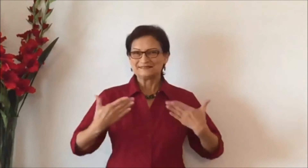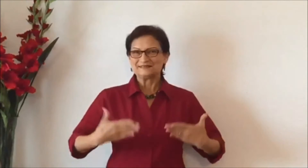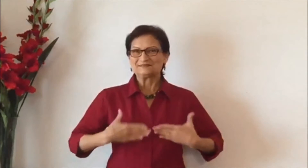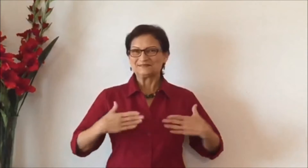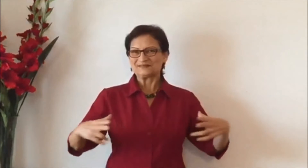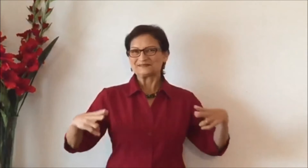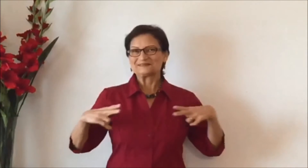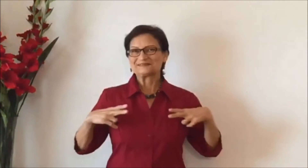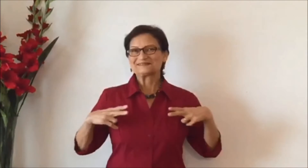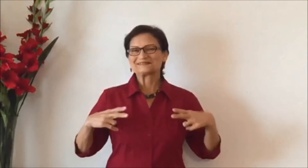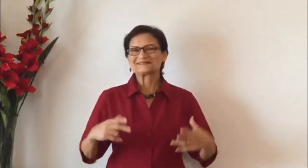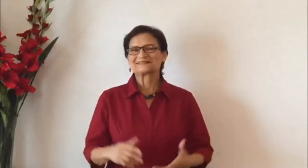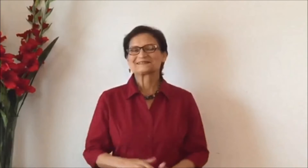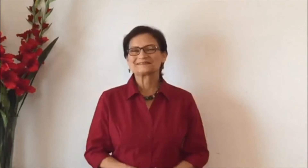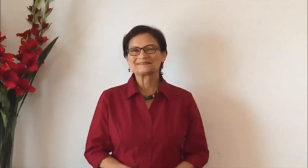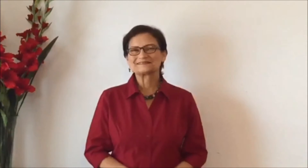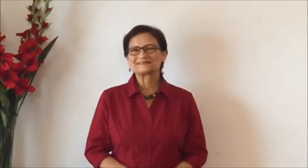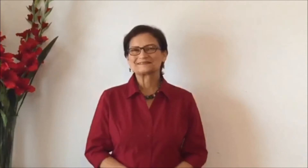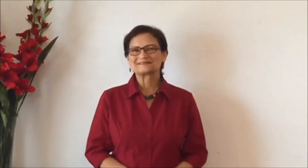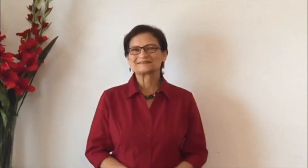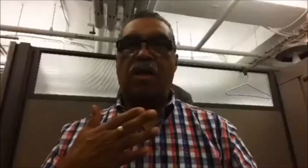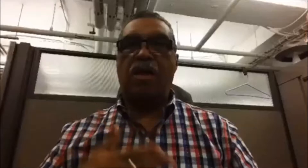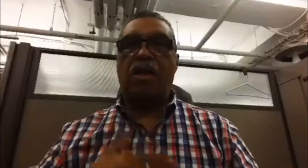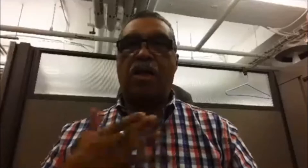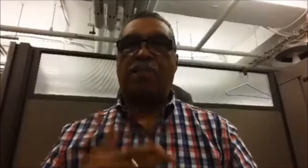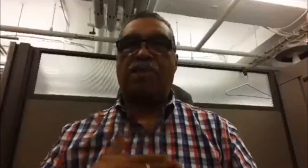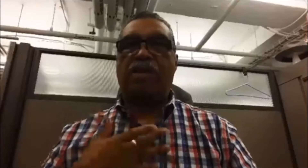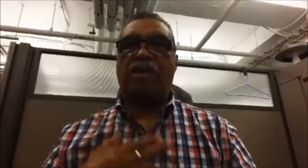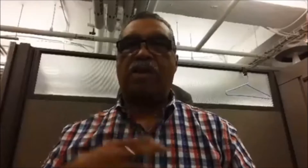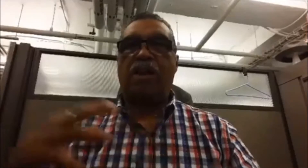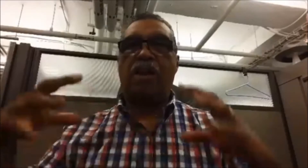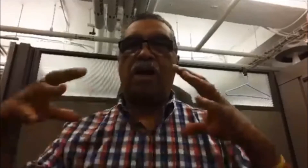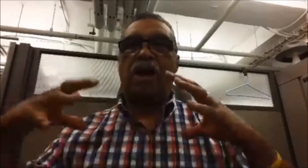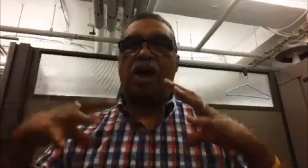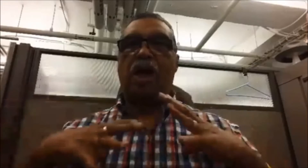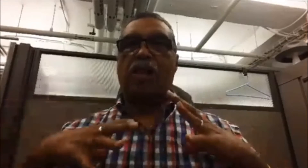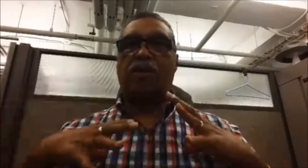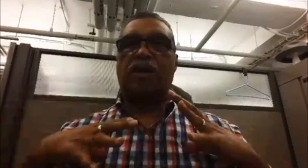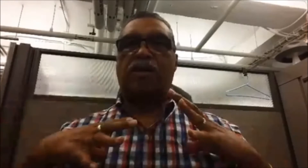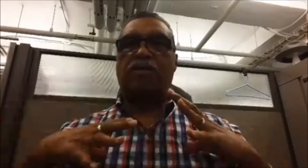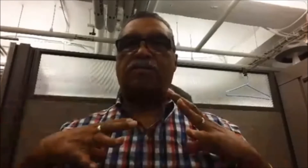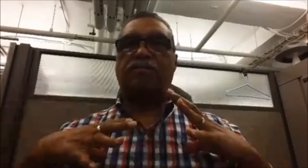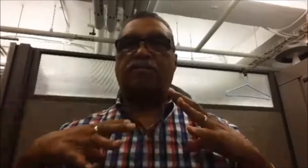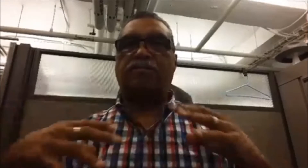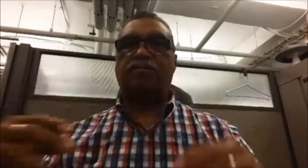¡Felices Fiestas! Happy Holidays!